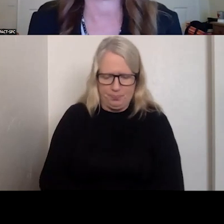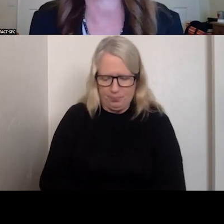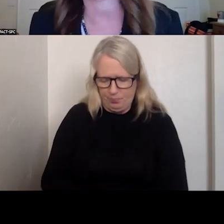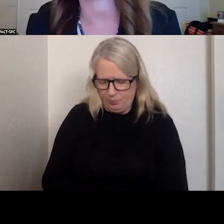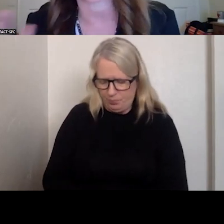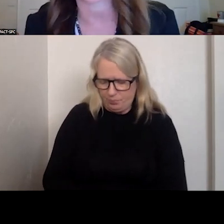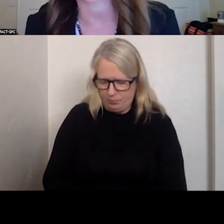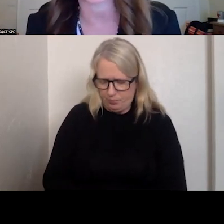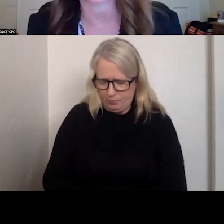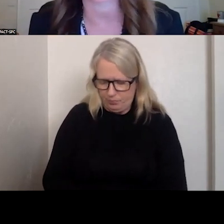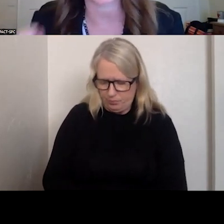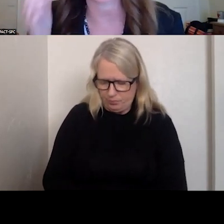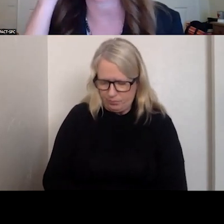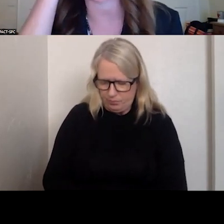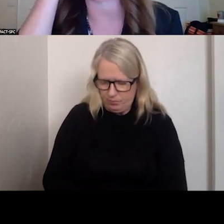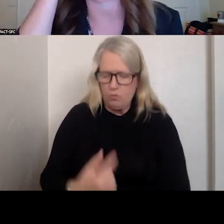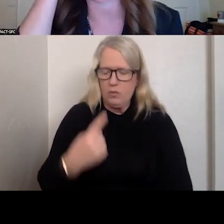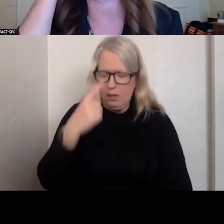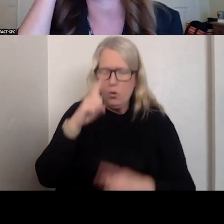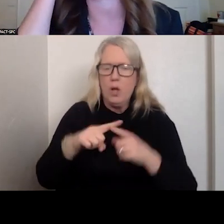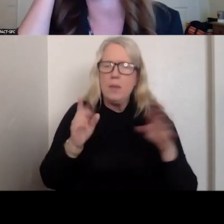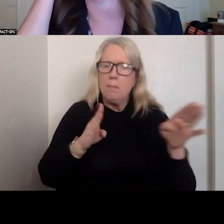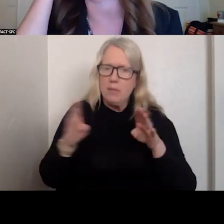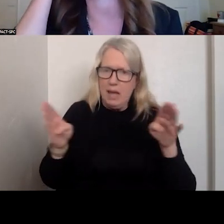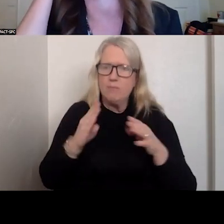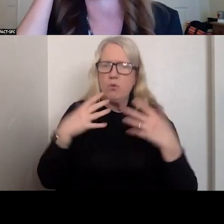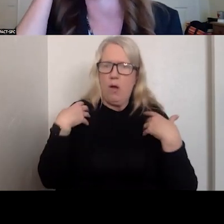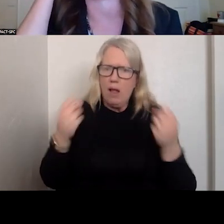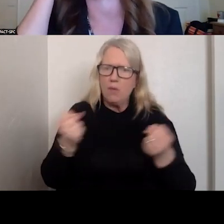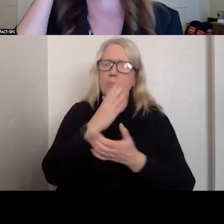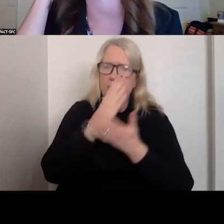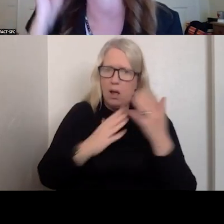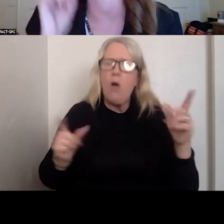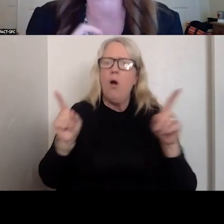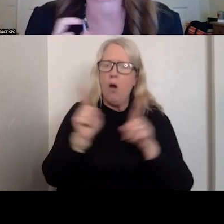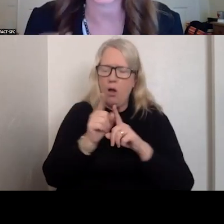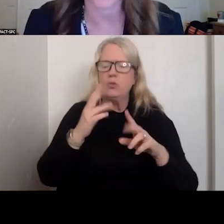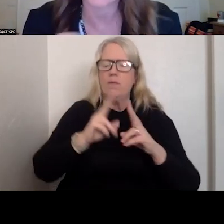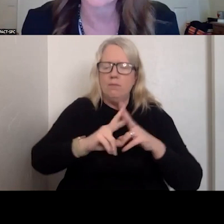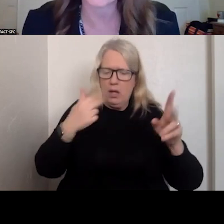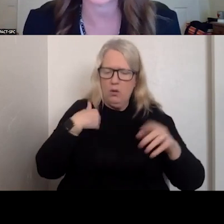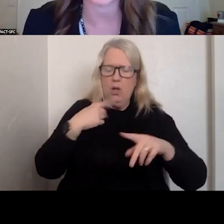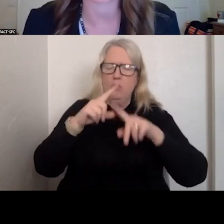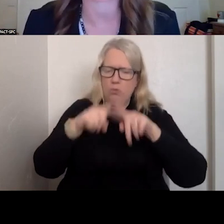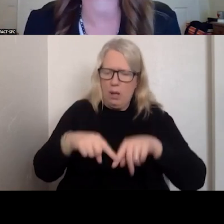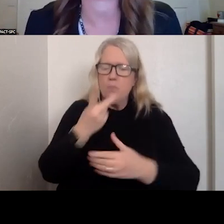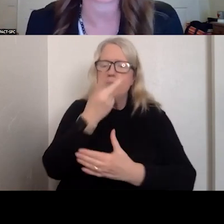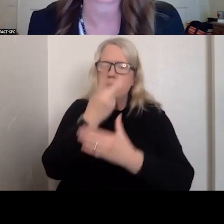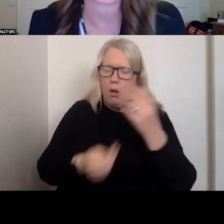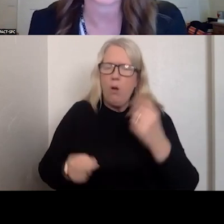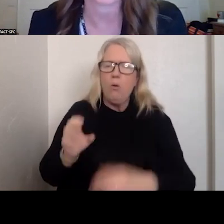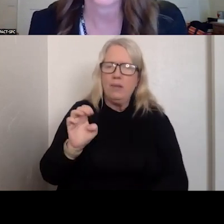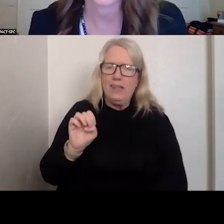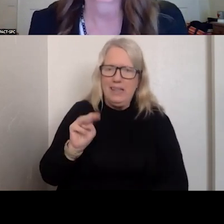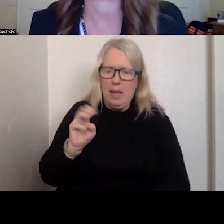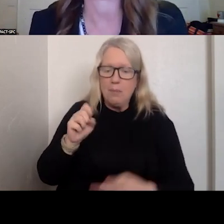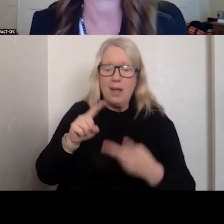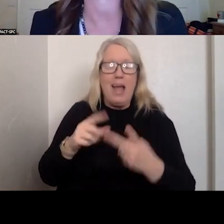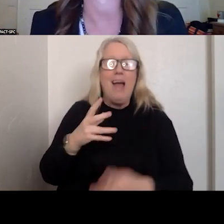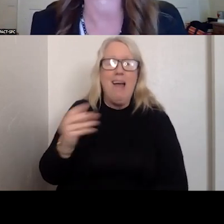AND ON THE BEHAVIORAL HEALTH SIDE WE RELIED HEAVILY ON EMS AND POLICE TO RESPOND WHEN